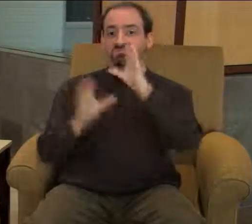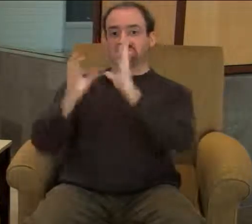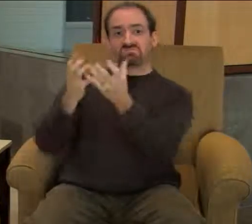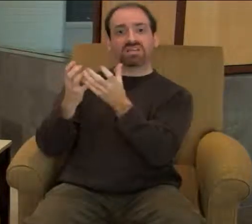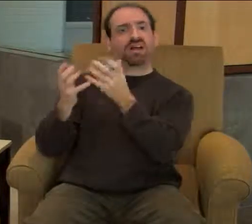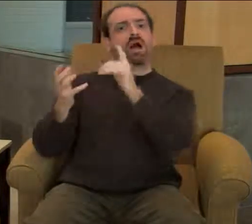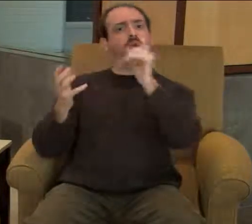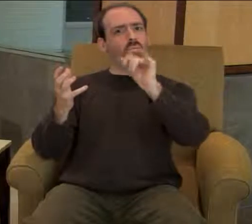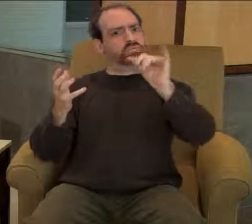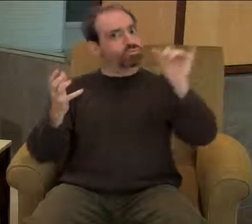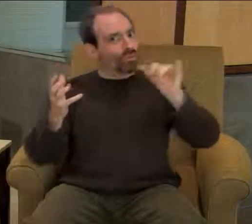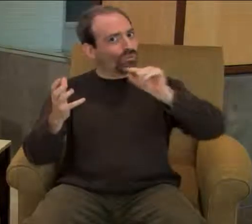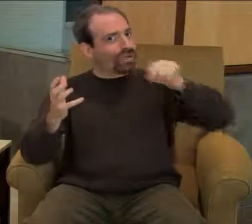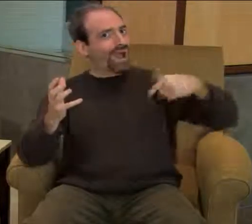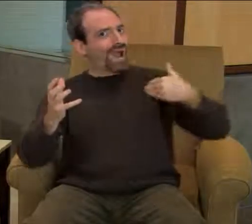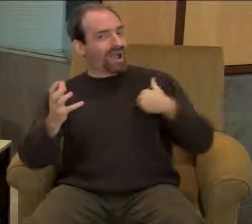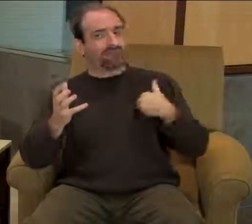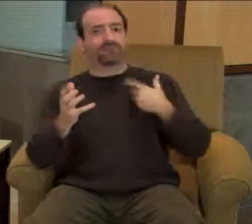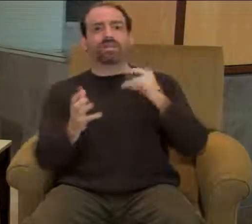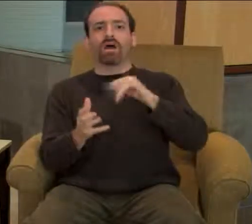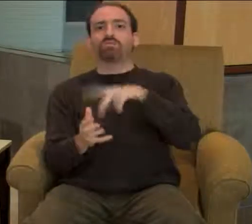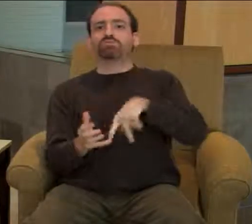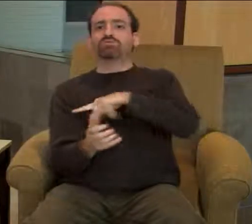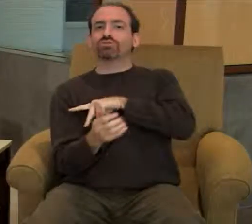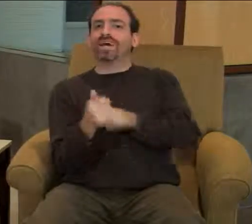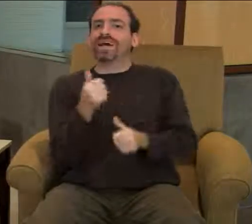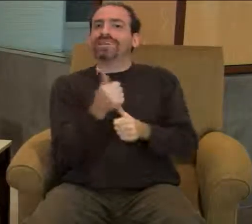It can also be your "personal assistant" -